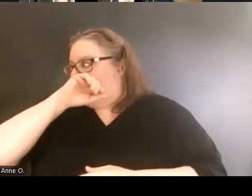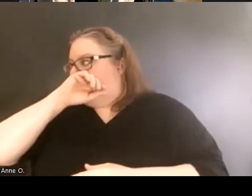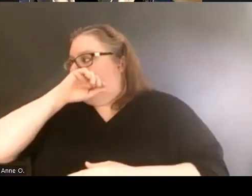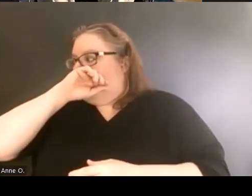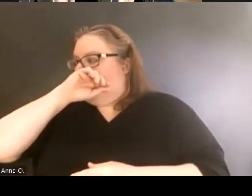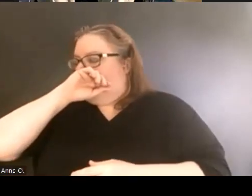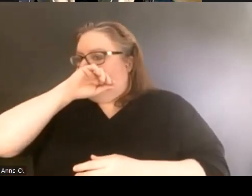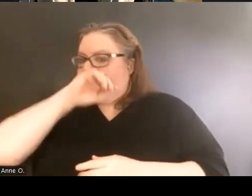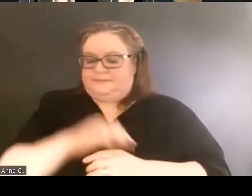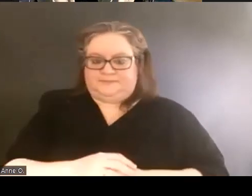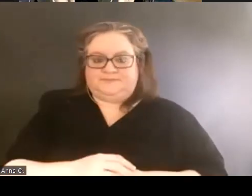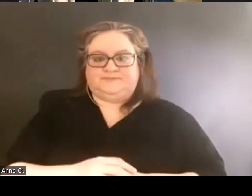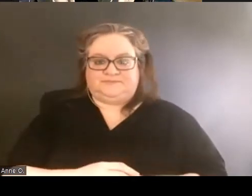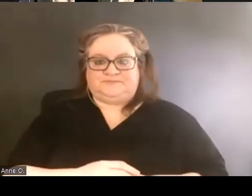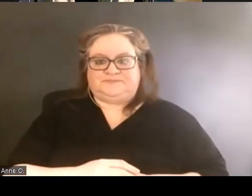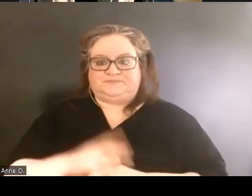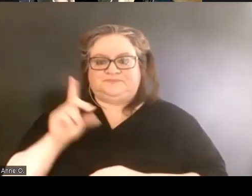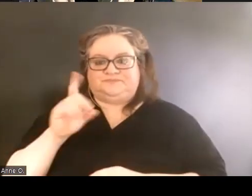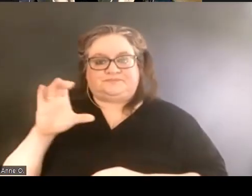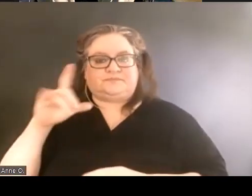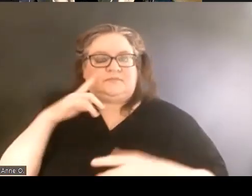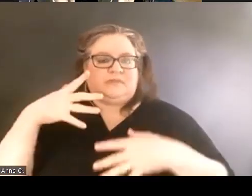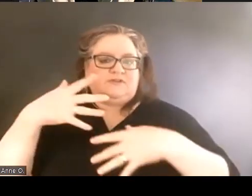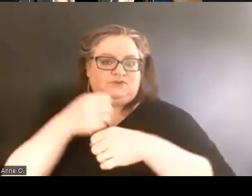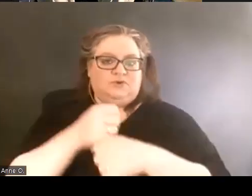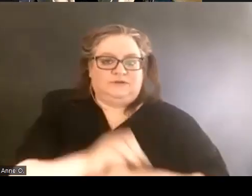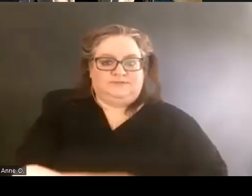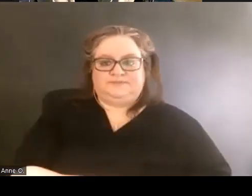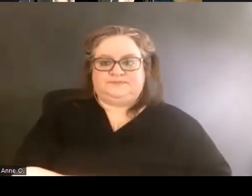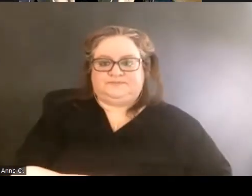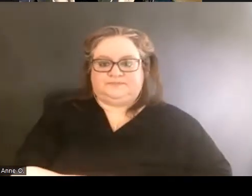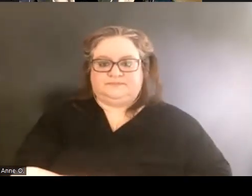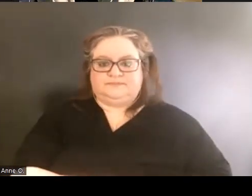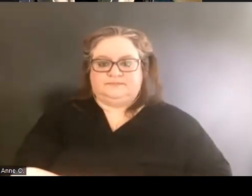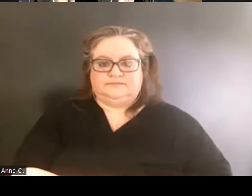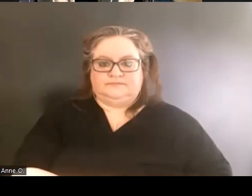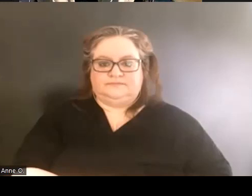And I immediately as a part of the efforts that,